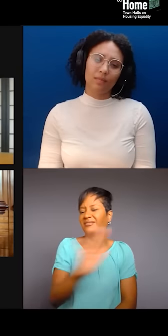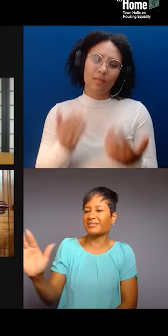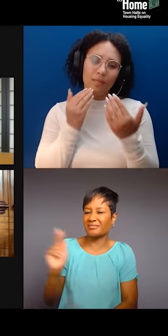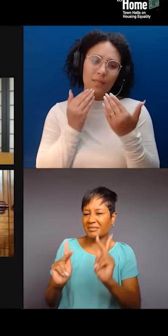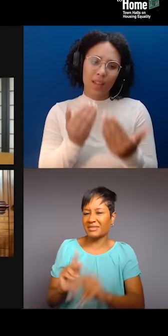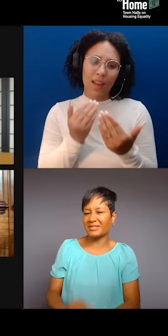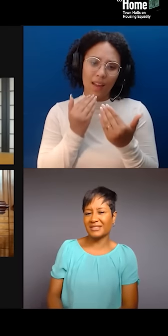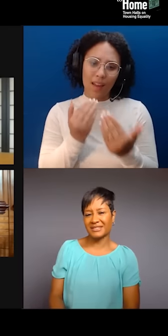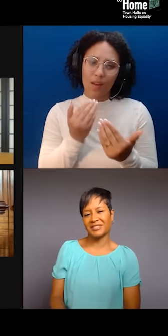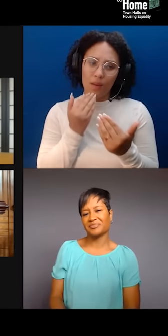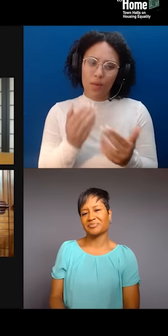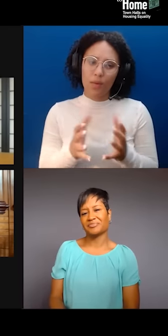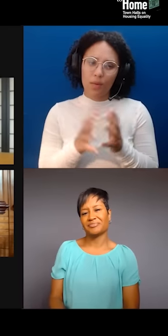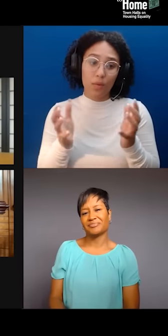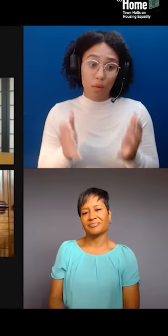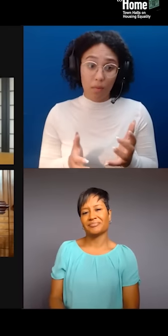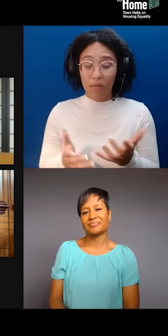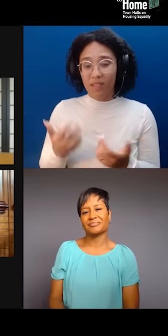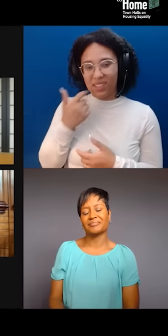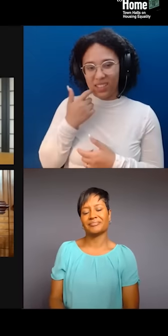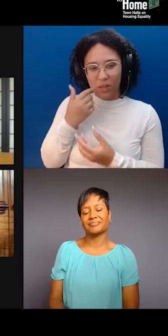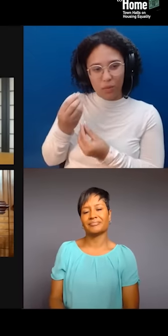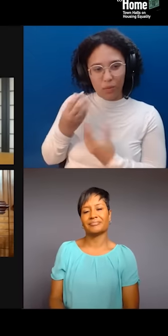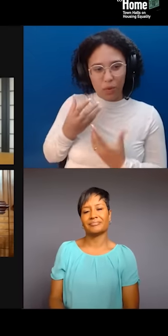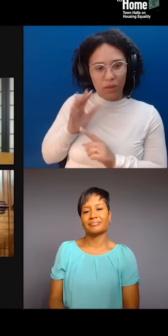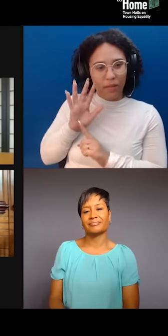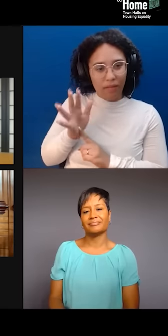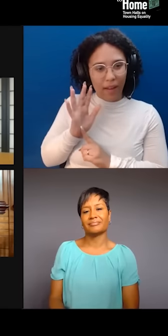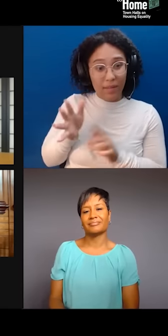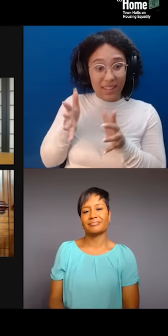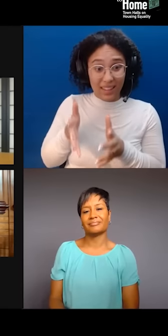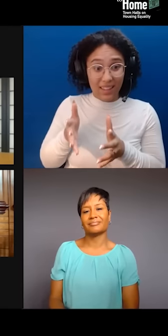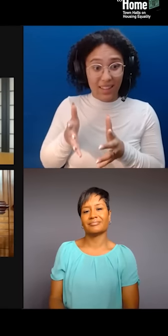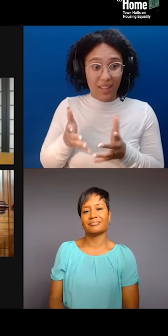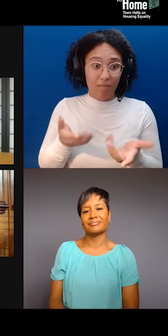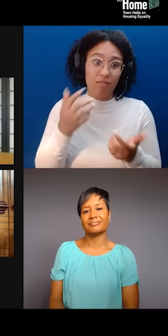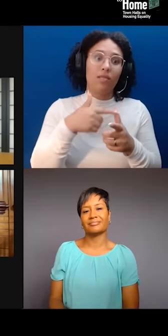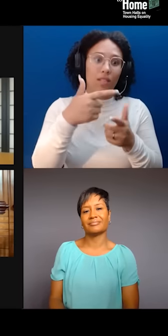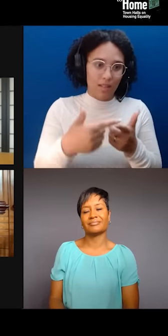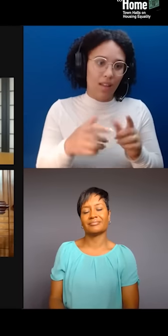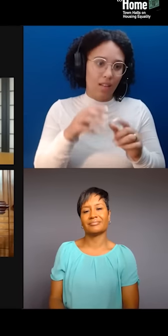We have five minutes before going to audience Q&A. Let me ask, let's see here.